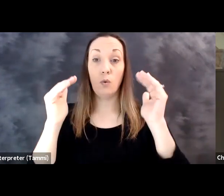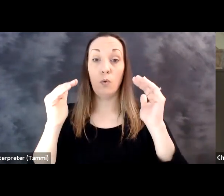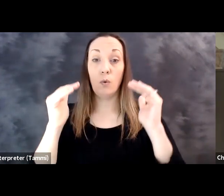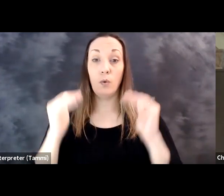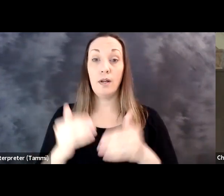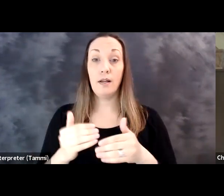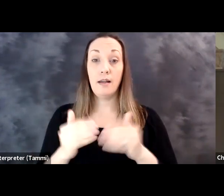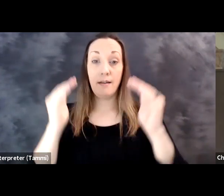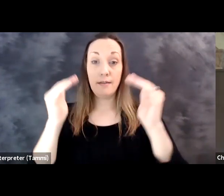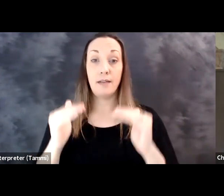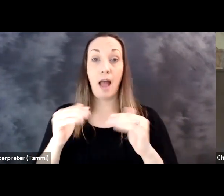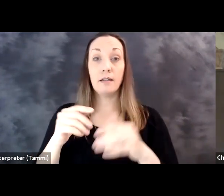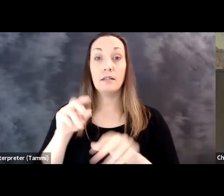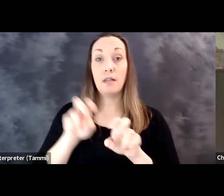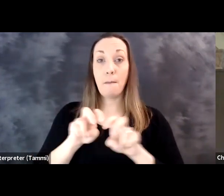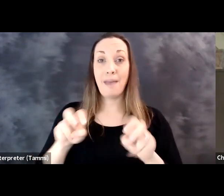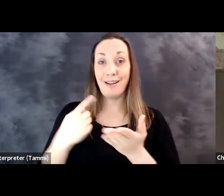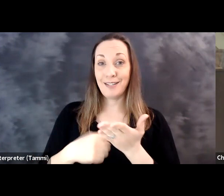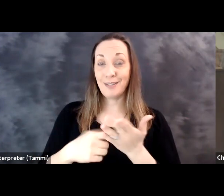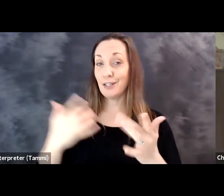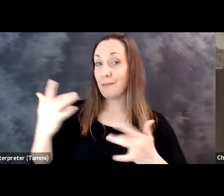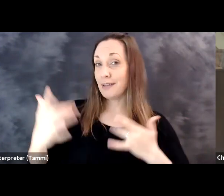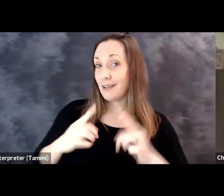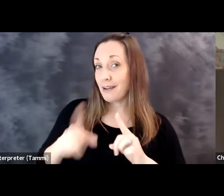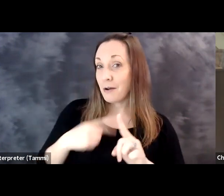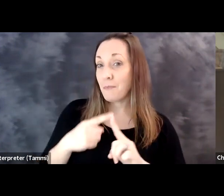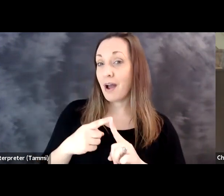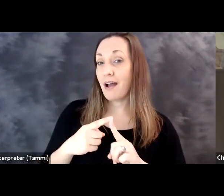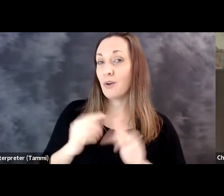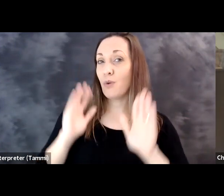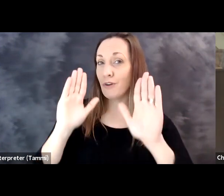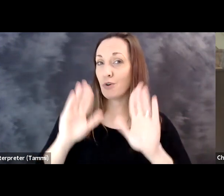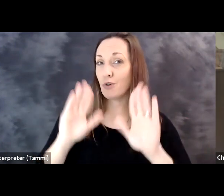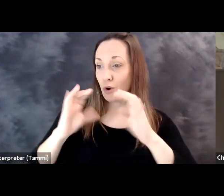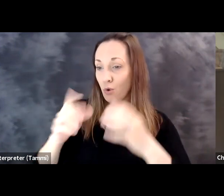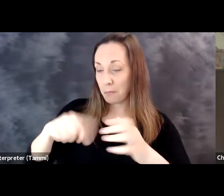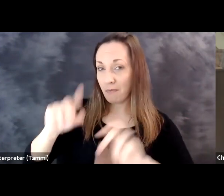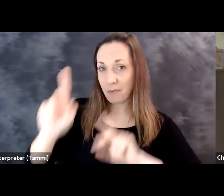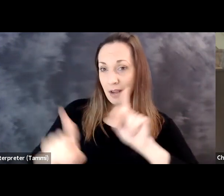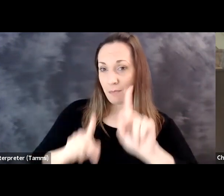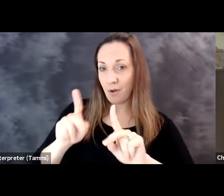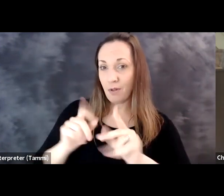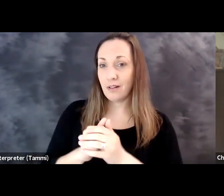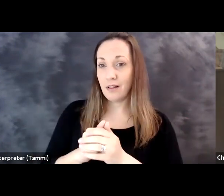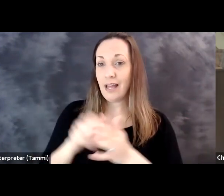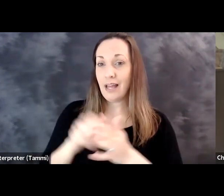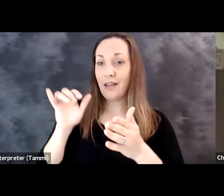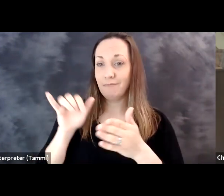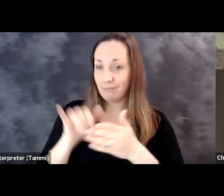Okay. So our next panel discussion I'm pretty